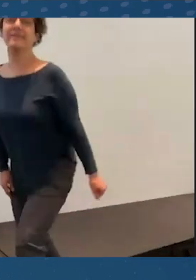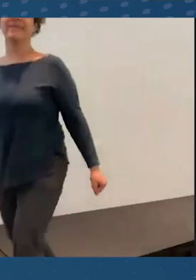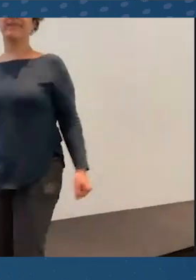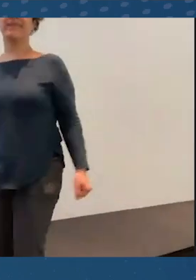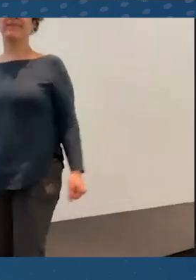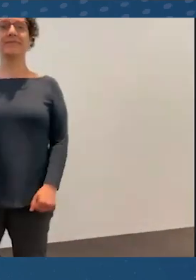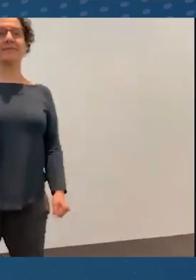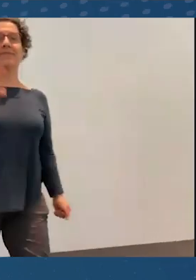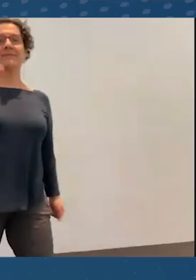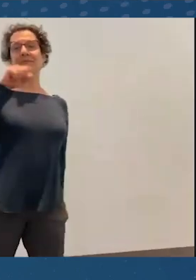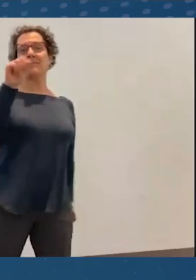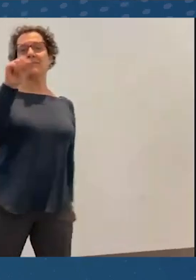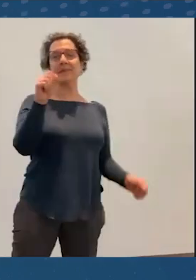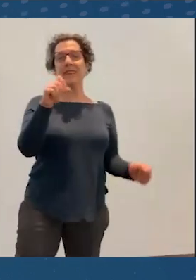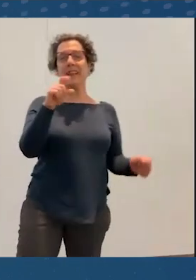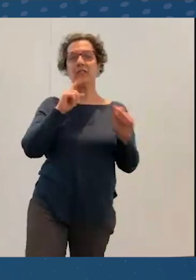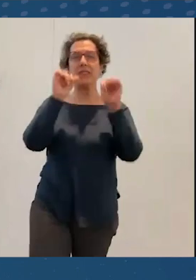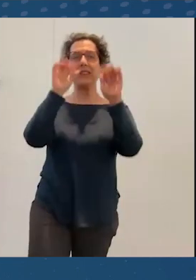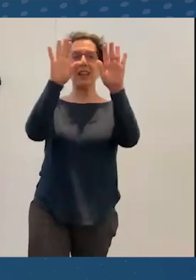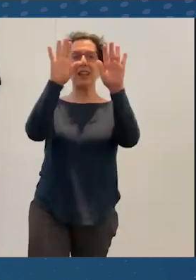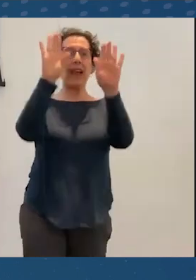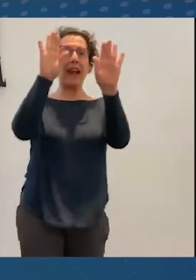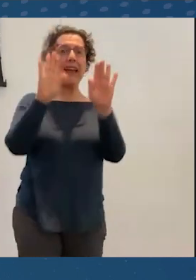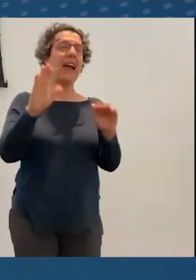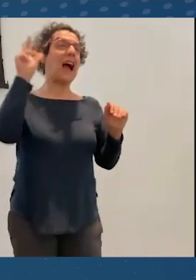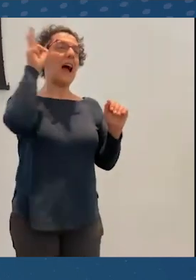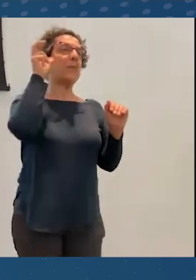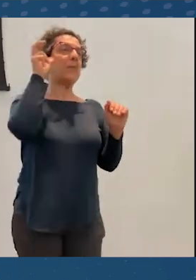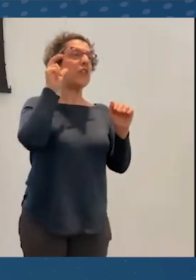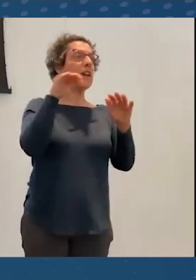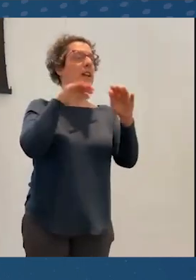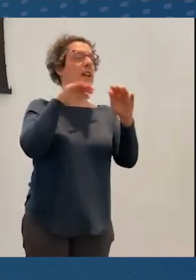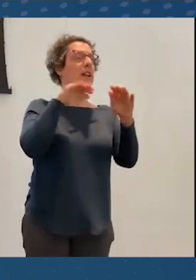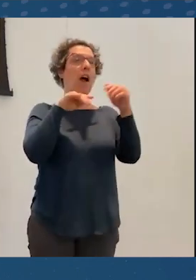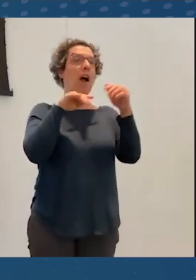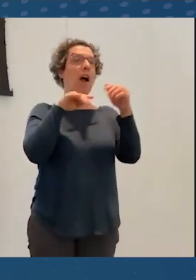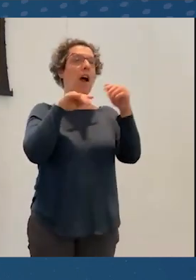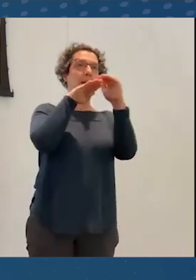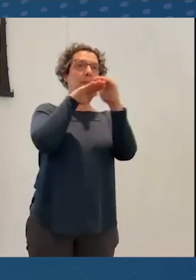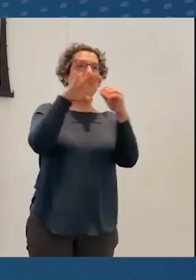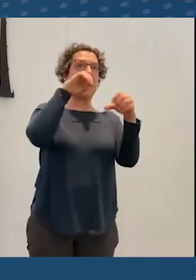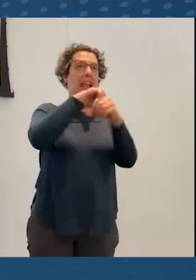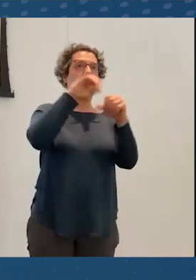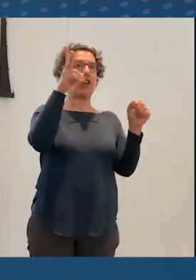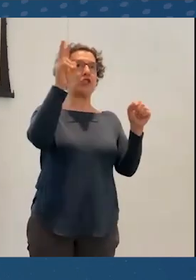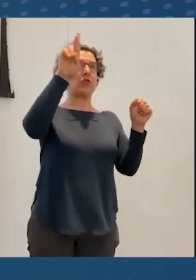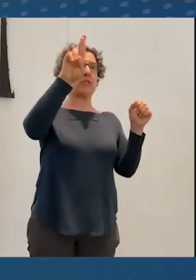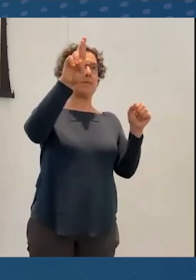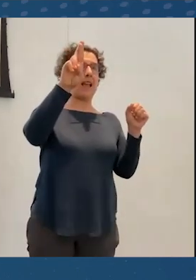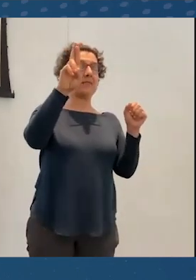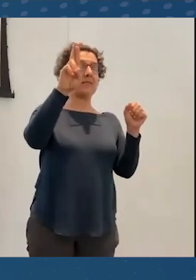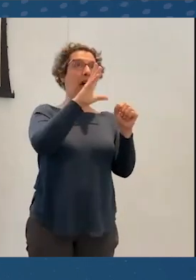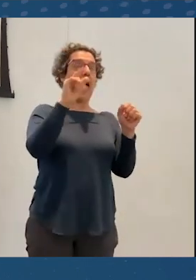It's great. I keep hearing about accessibility in the virtual space and I spent half my day in Zoom and Google